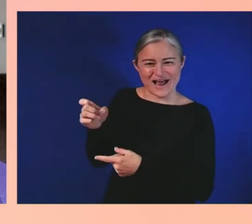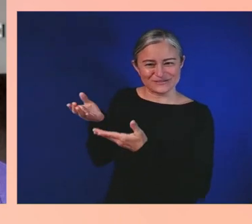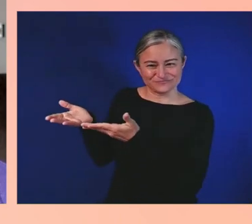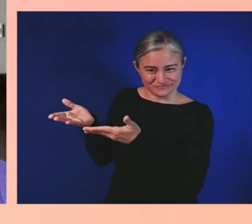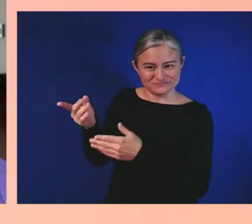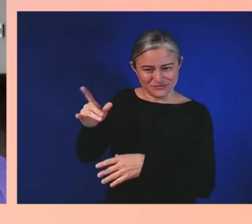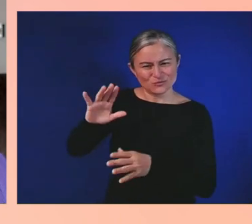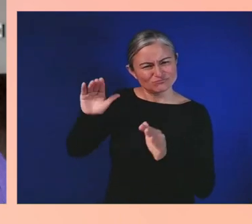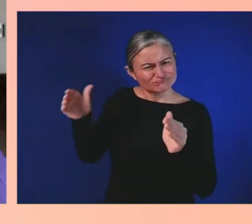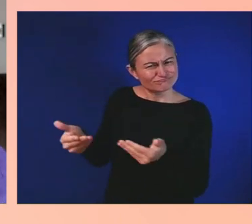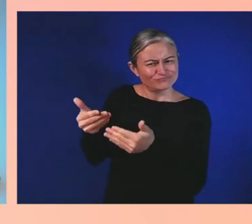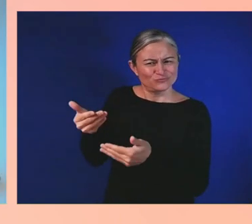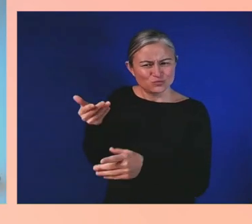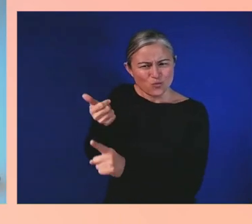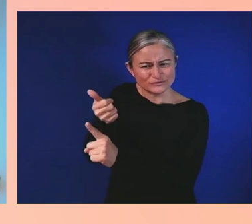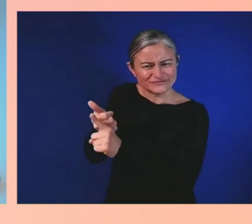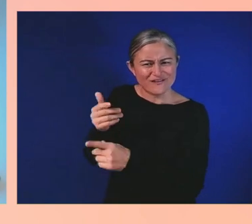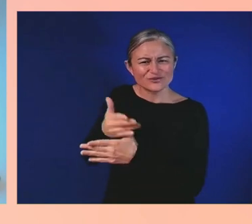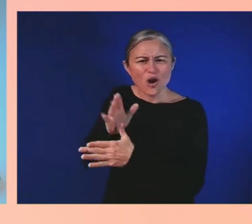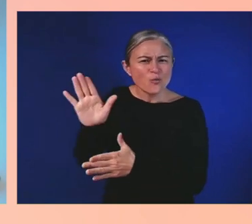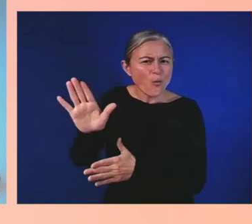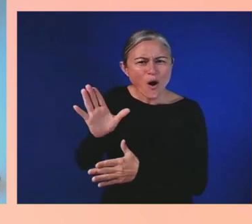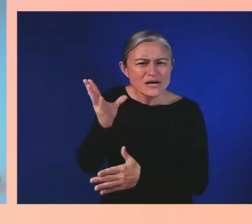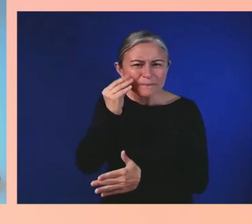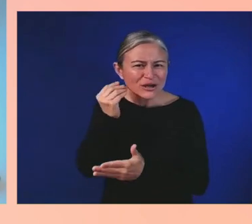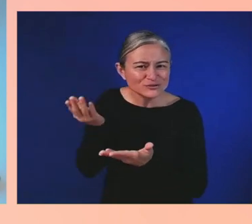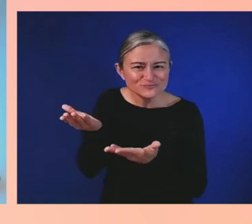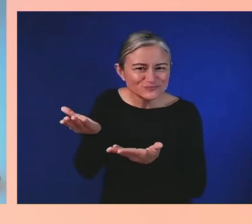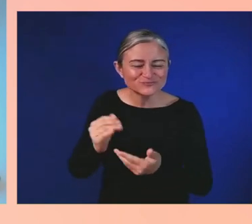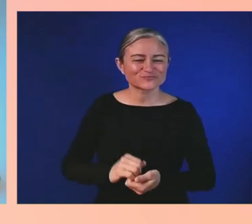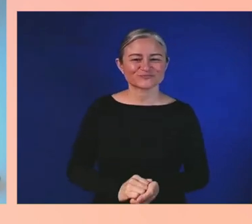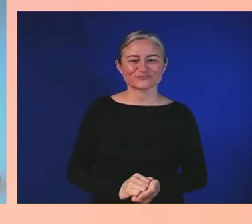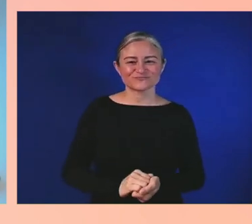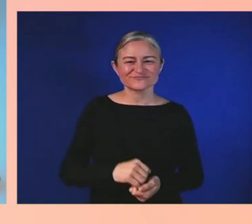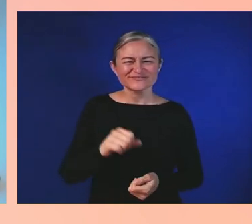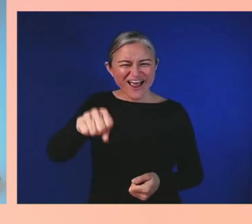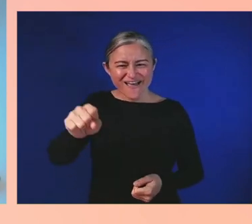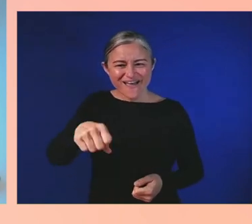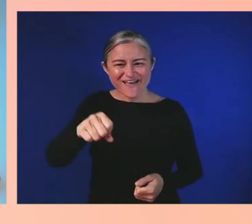Sure. My name's Mike Luckett. My pronouns are he/him.